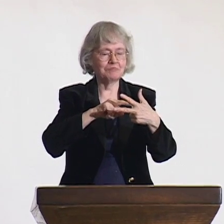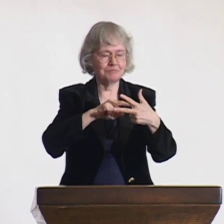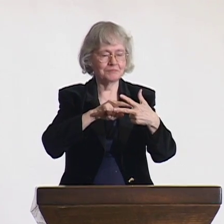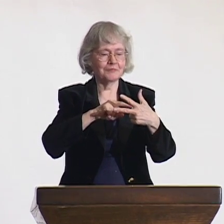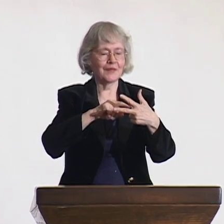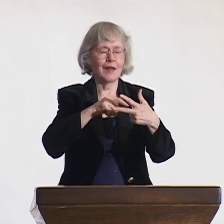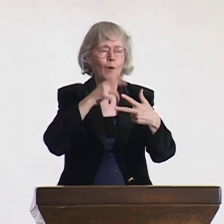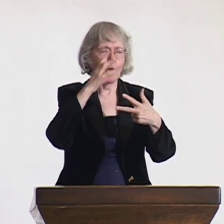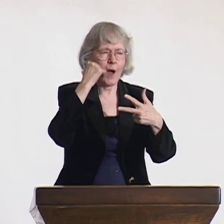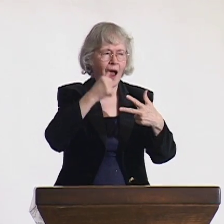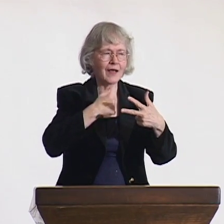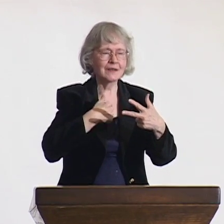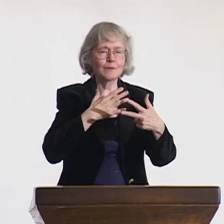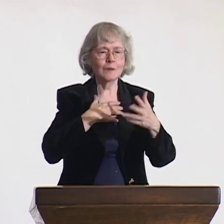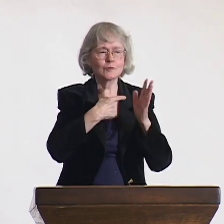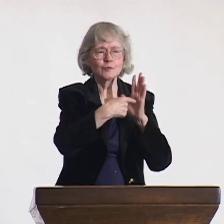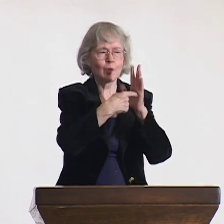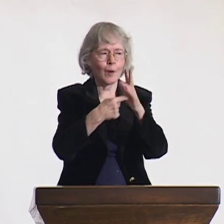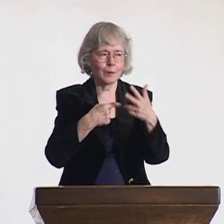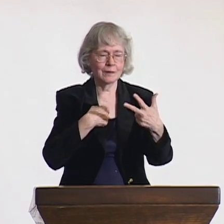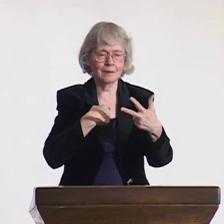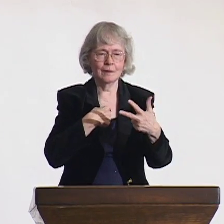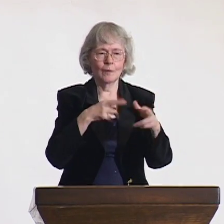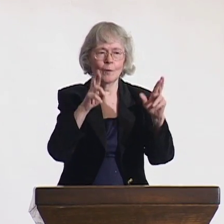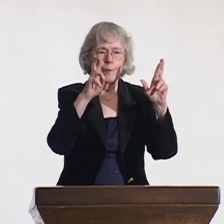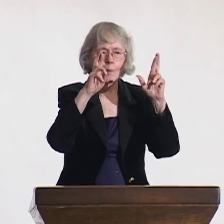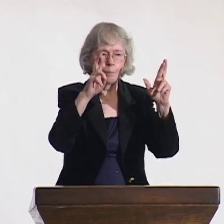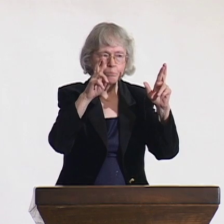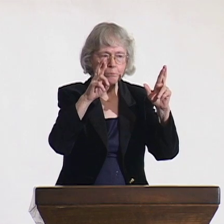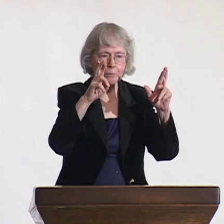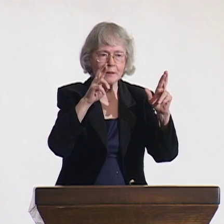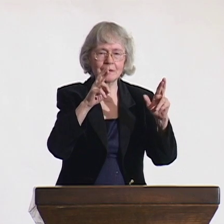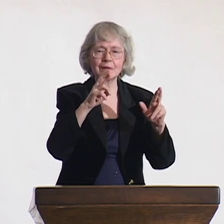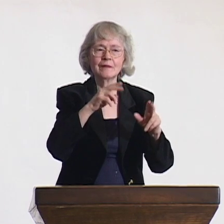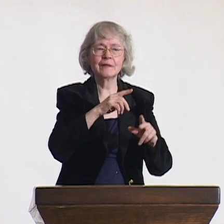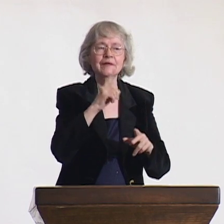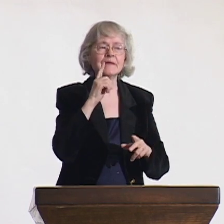I believe it is important for me to point out my honorary degrees